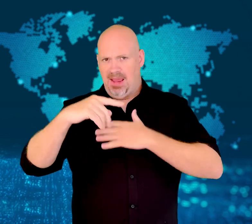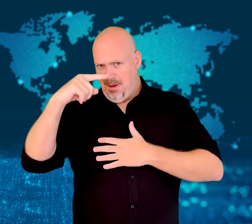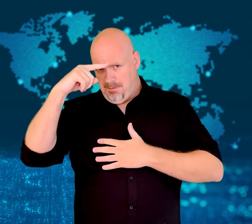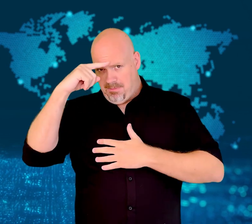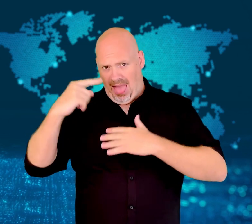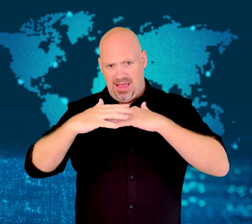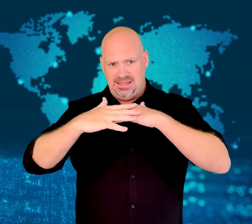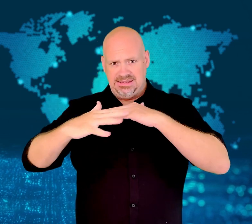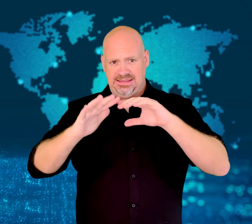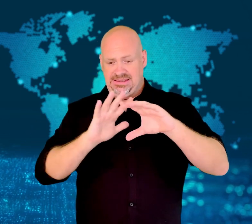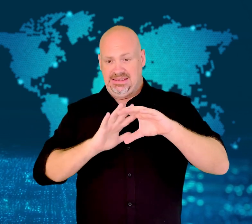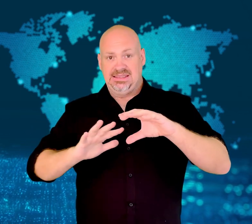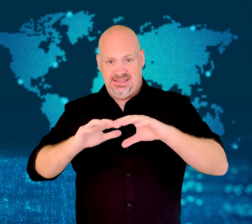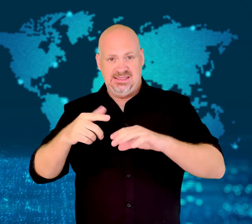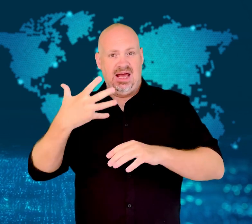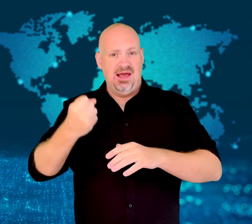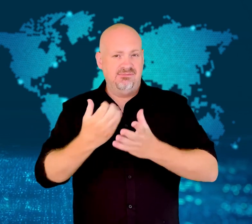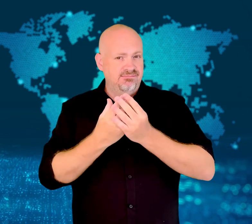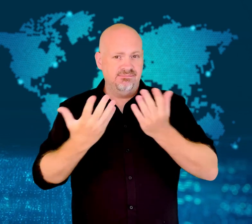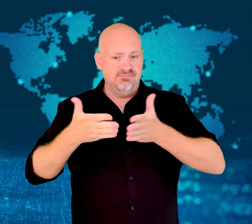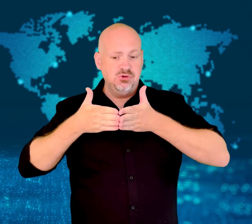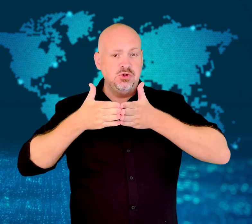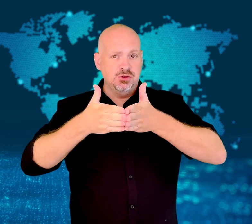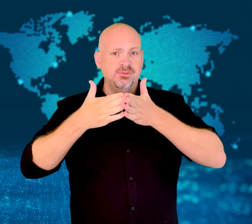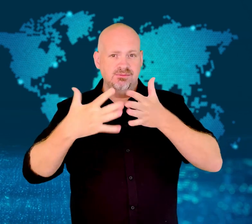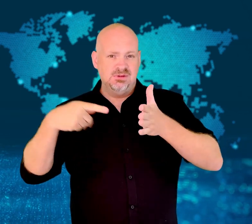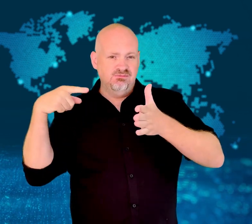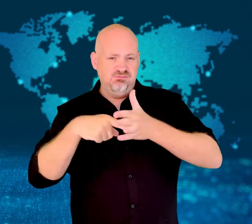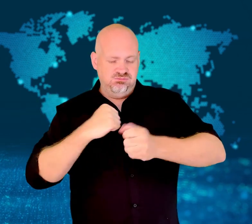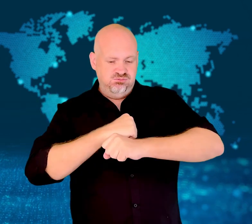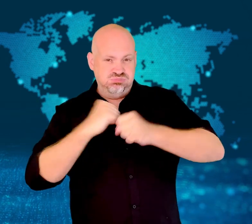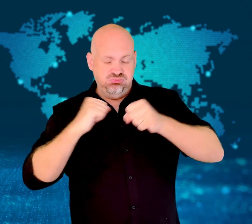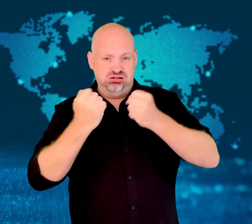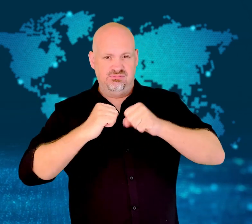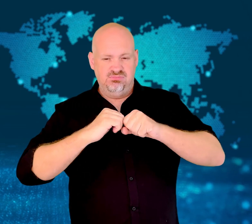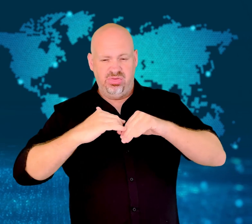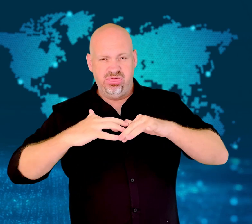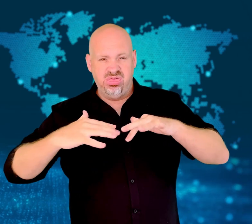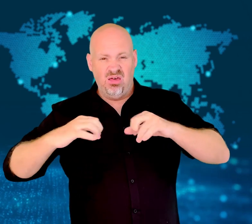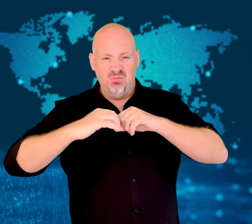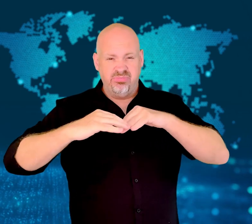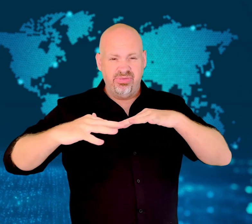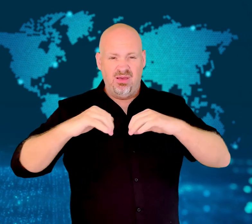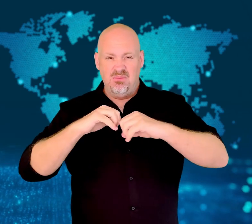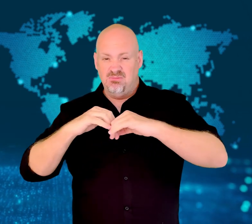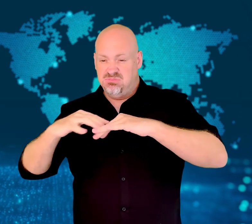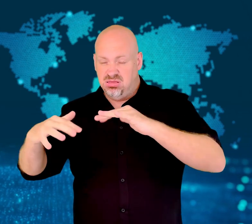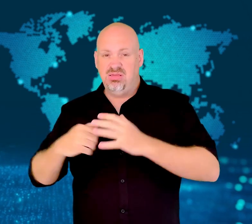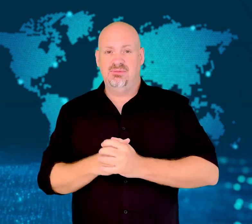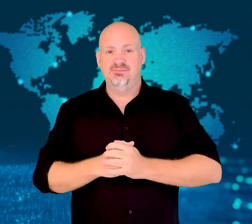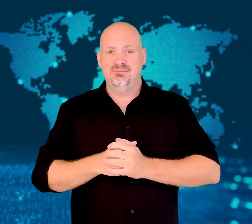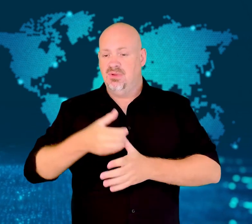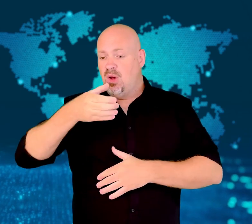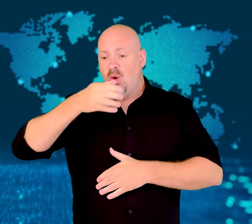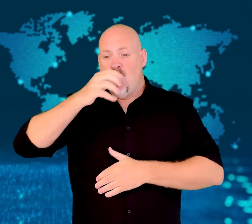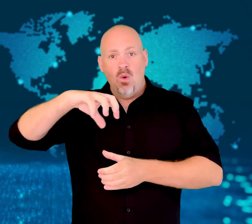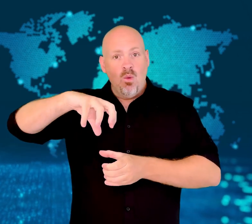Water supplies have been poisoned, and wildlife